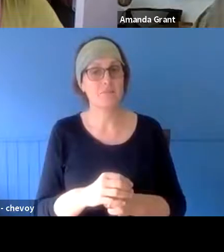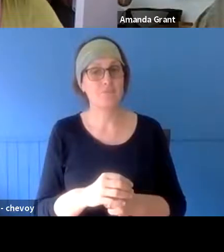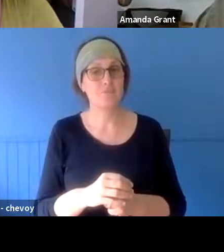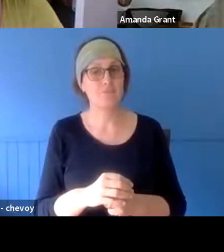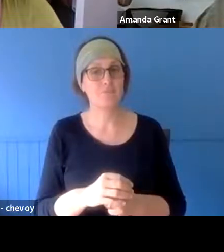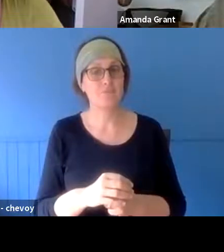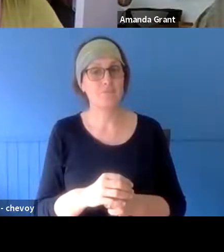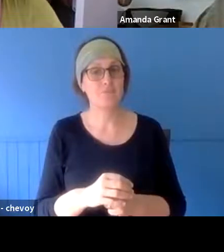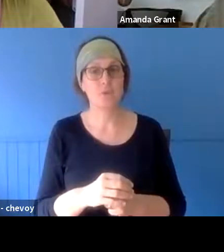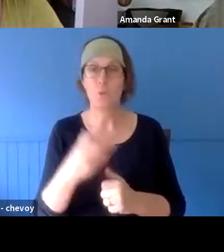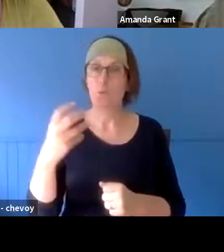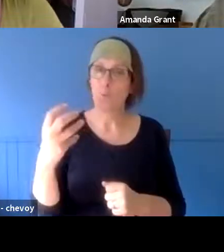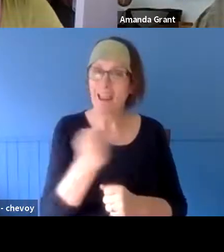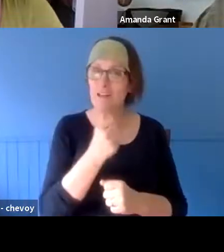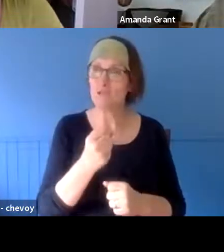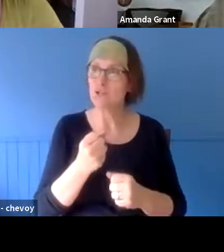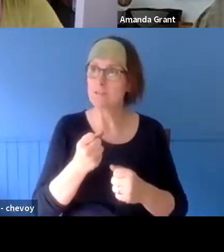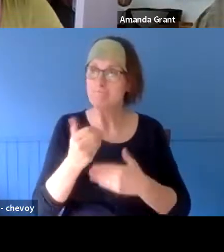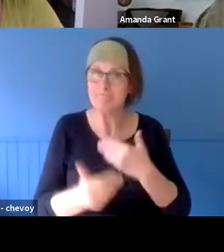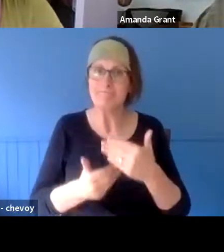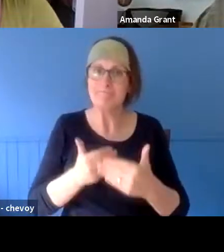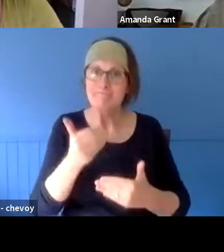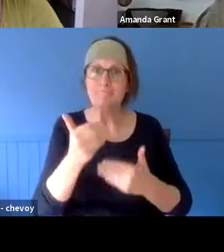Because we were having quite a lot of difficulty up until then. And to